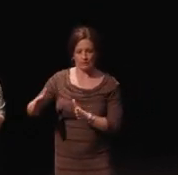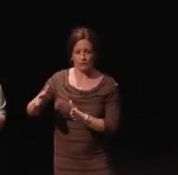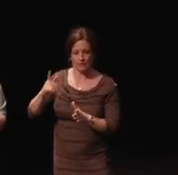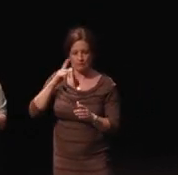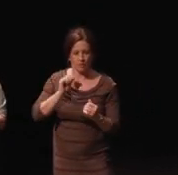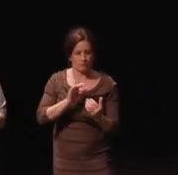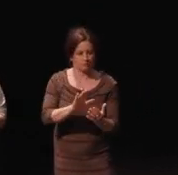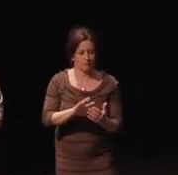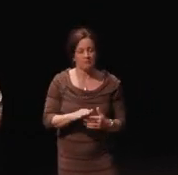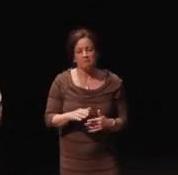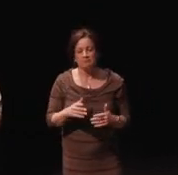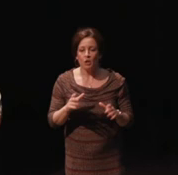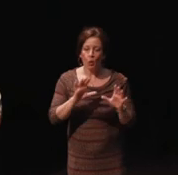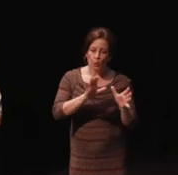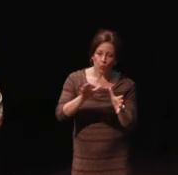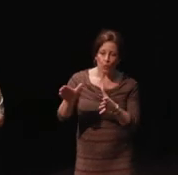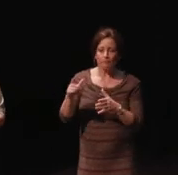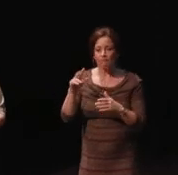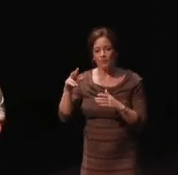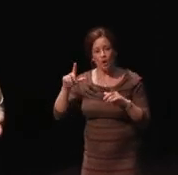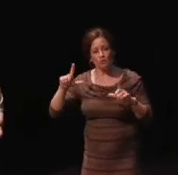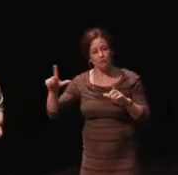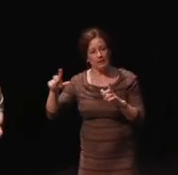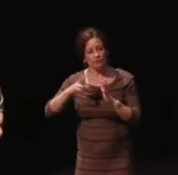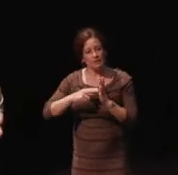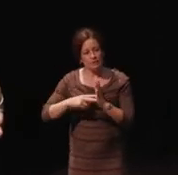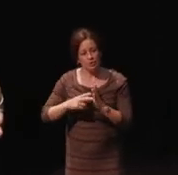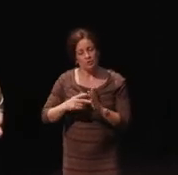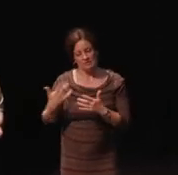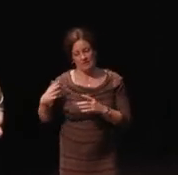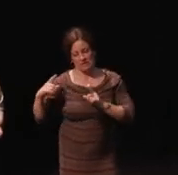screen readers and it works relatively well. And I have had people test these.